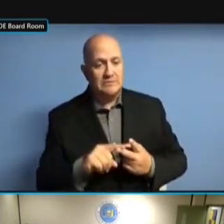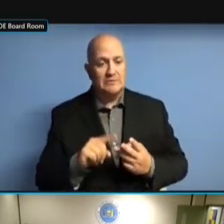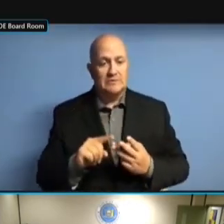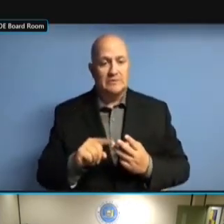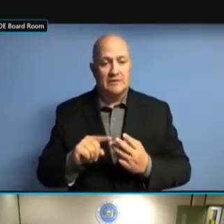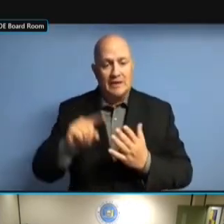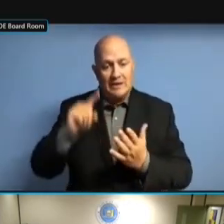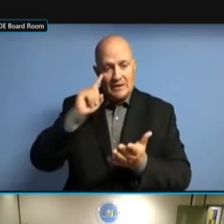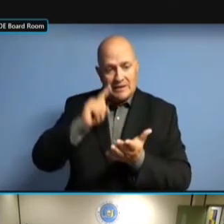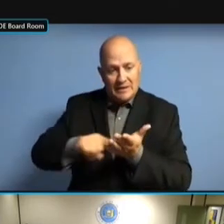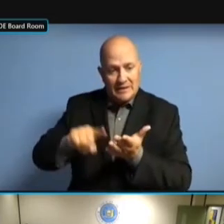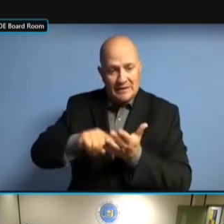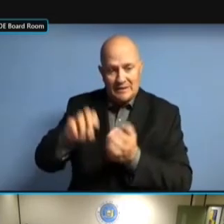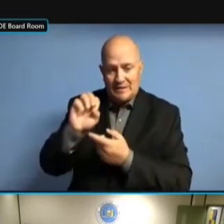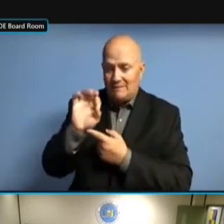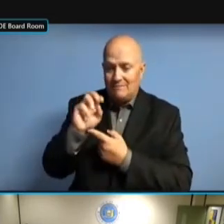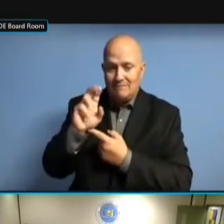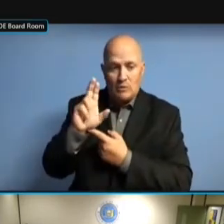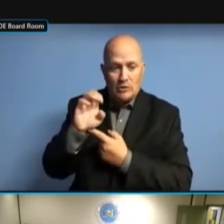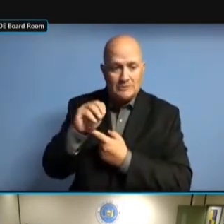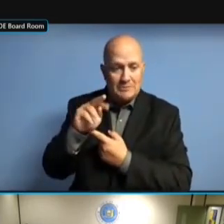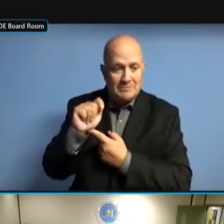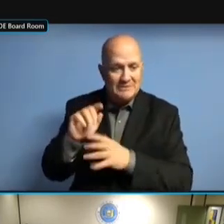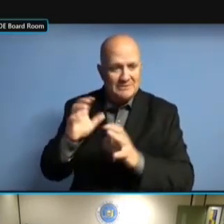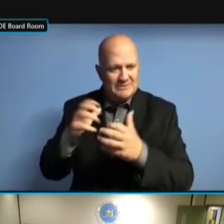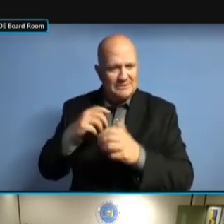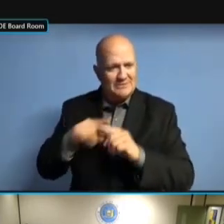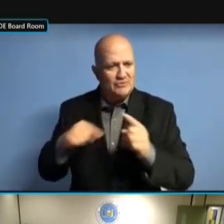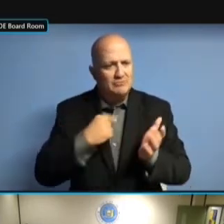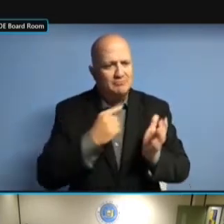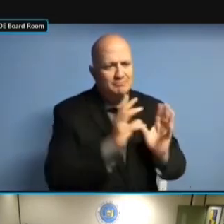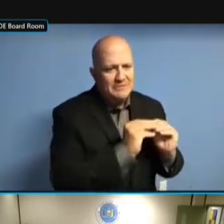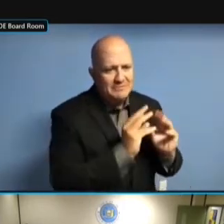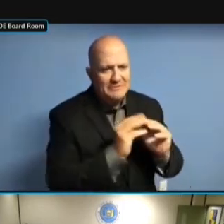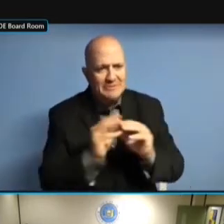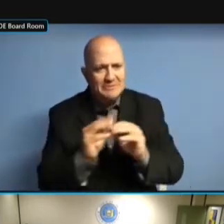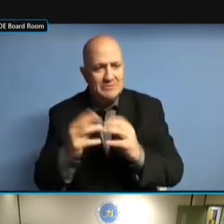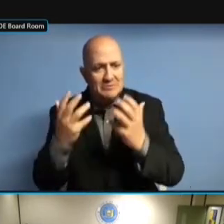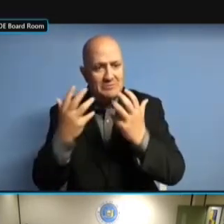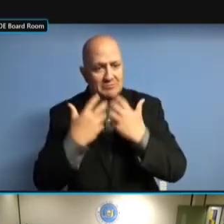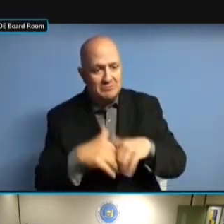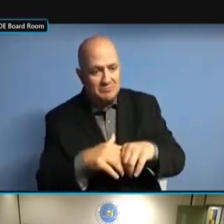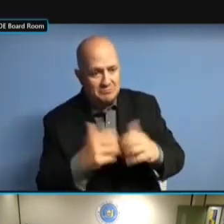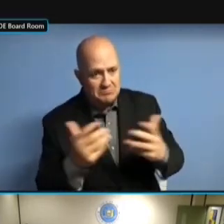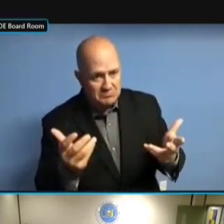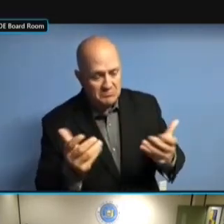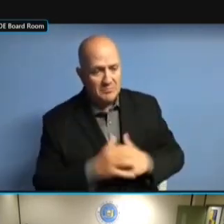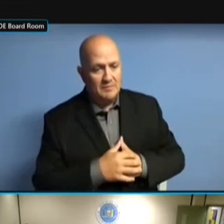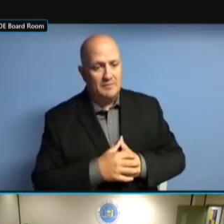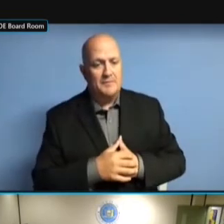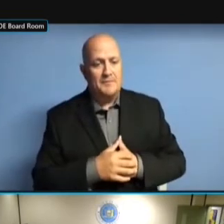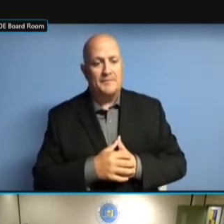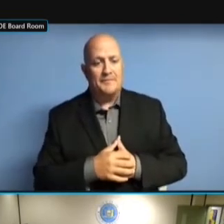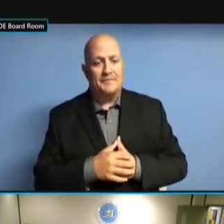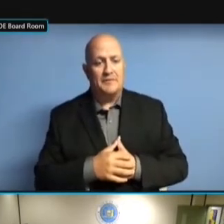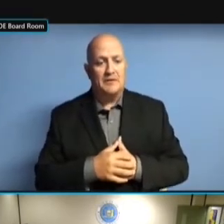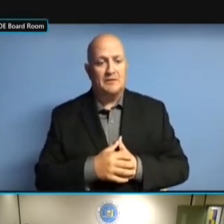AND I THINK WE'RE WORKING VERY AND I THINK WE'RE WORKING VERY PRODUCTIVIVELY AND I THINK WE'RE WORKING VERY PRODUCTIVIVELY AND AND I THINK WE'RE WORKING VERY PRODUCTIVIVELY AND DOING AND I THINK WE'RE WORKING VERY PRODUCTIVIVELY AND DOING WELL PRODUCTIVIVELY AND DOING WELL PRODUCTIVIVELY AND DOING WELL TOGETHER. TOGETHER. TOGETHER. WE TOGETHER. WE ALSO TOGETHER. WE ALSO BOTH TOGETHER. WE ALSO BOTH ATTENDED TOGETHER. WE ALSO BOTH ATTENDED THE WE ALSO BOTH ATTENDED THE WE ALSO BOTH ATTENDED THE VIRTUAL